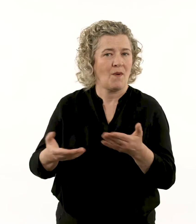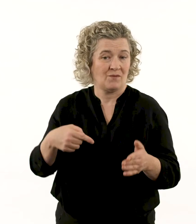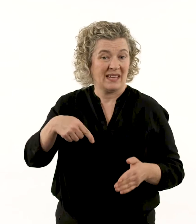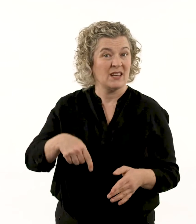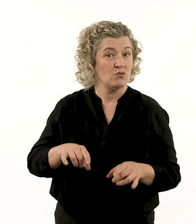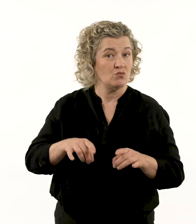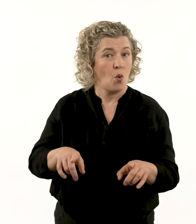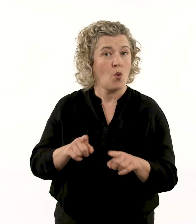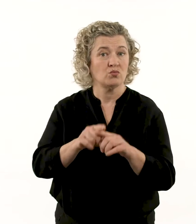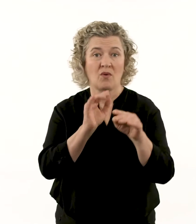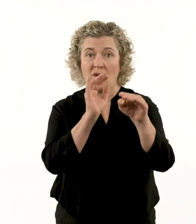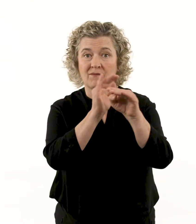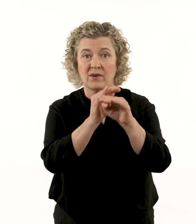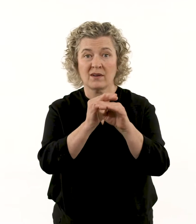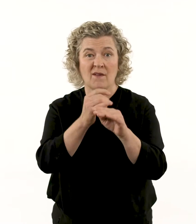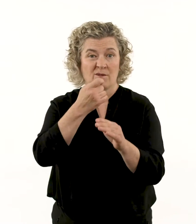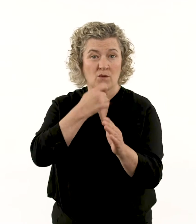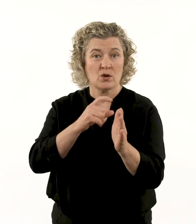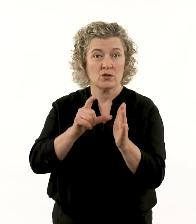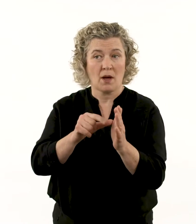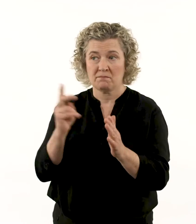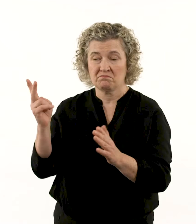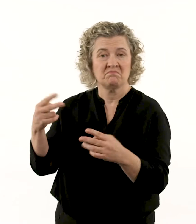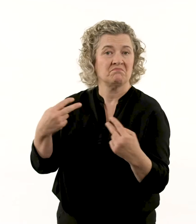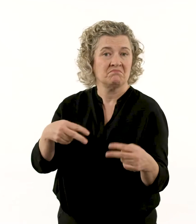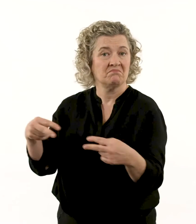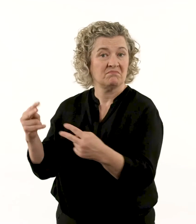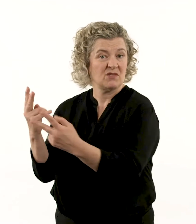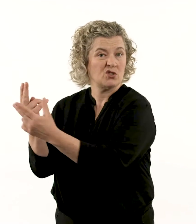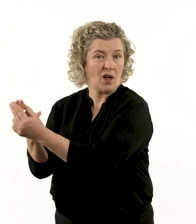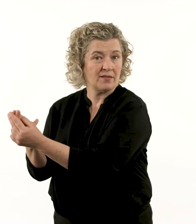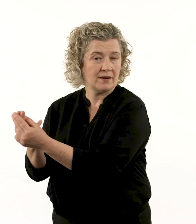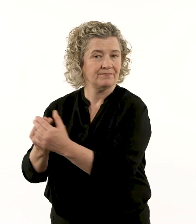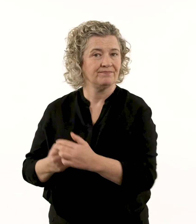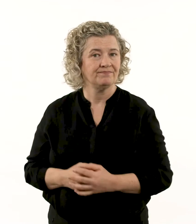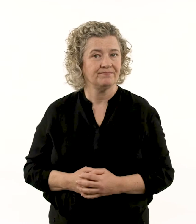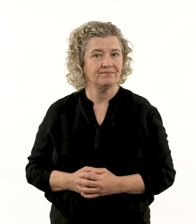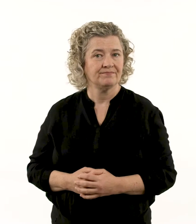who have performed extensively in Australia and overseas, at times dancing together.